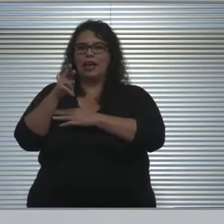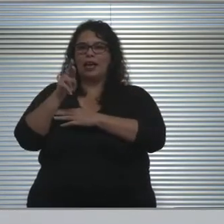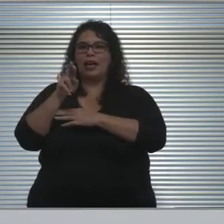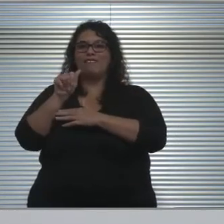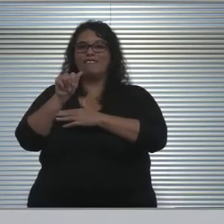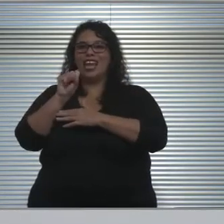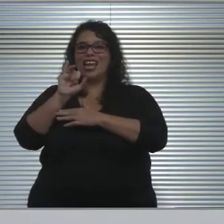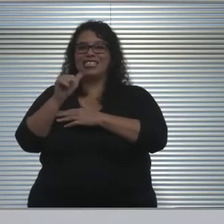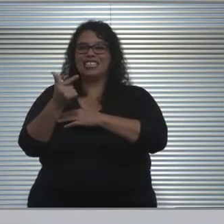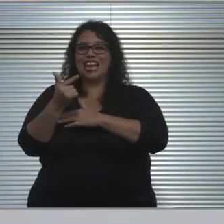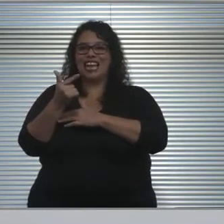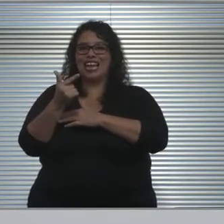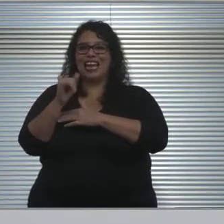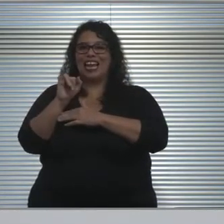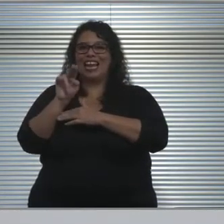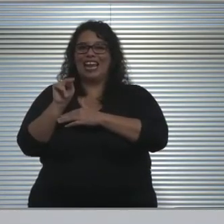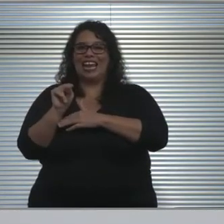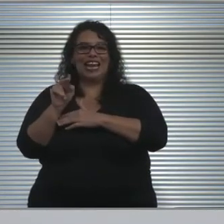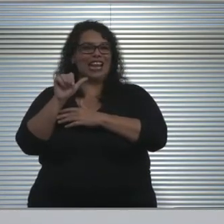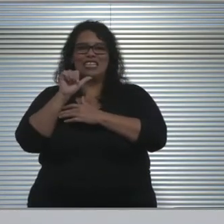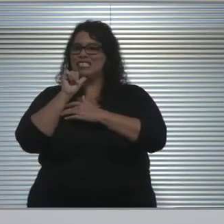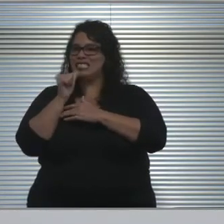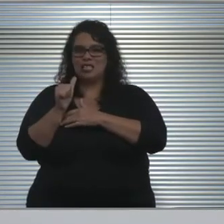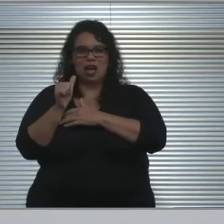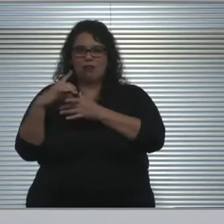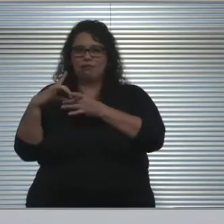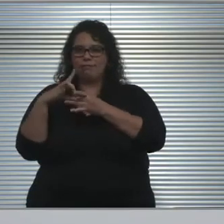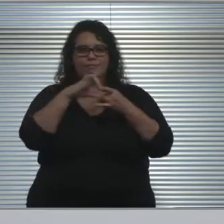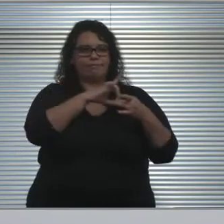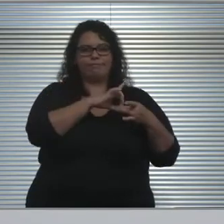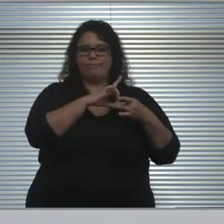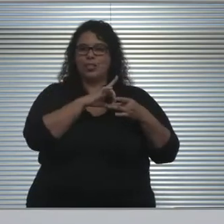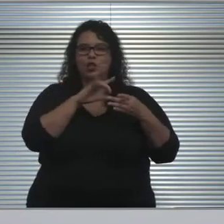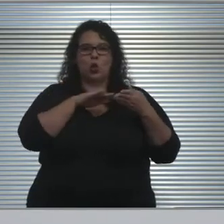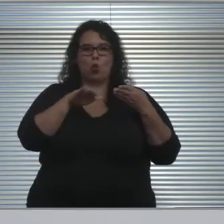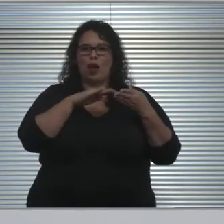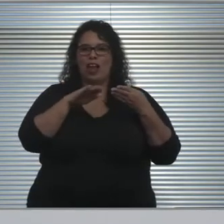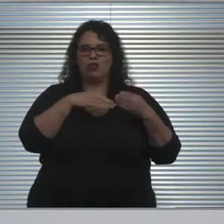The waiver process is separate of phasing in. A waiver is something that we would choose